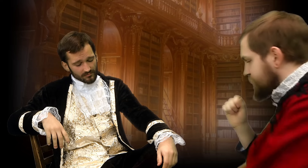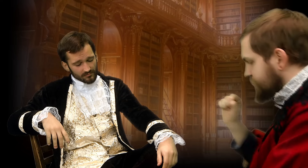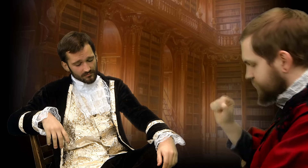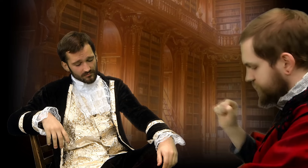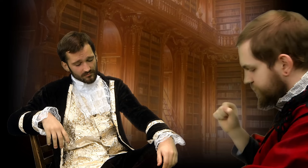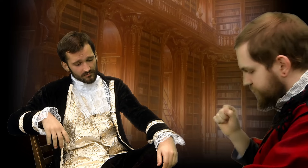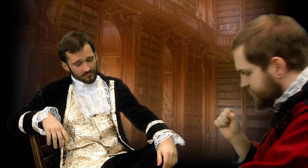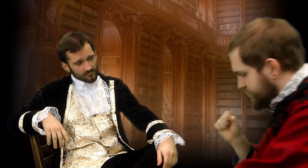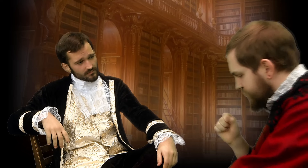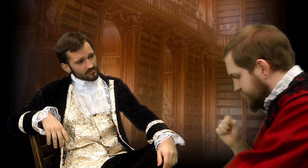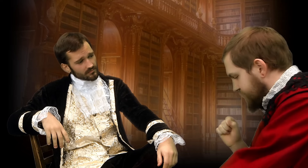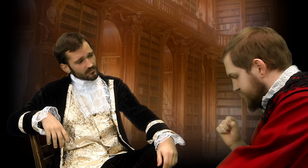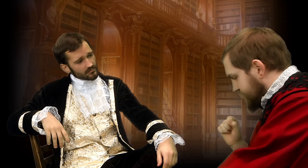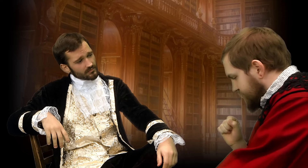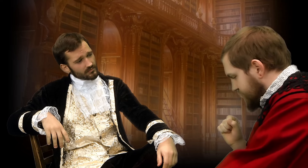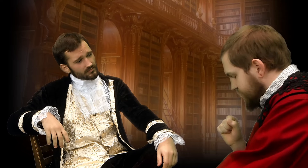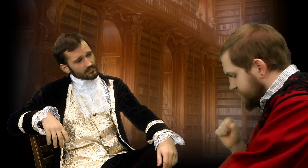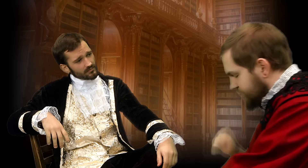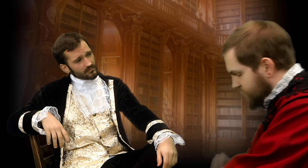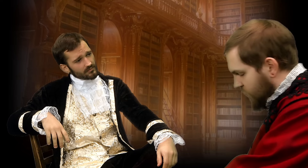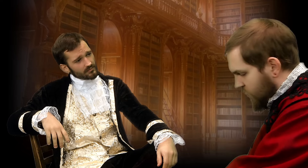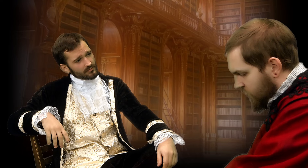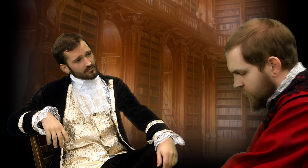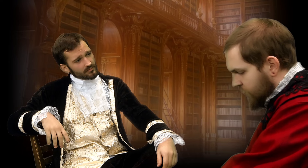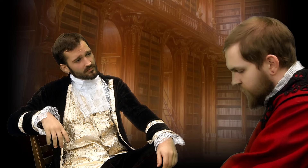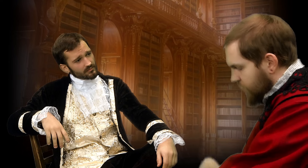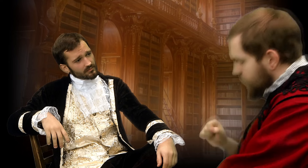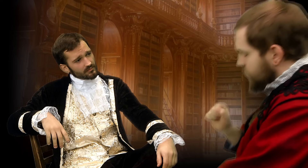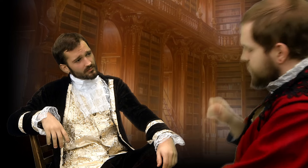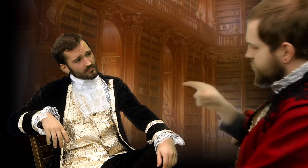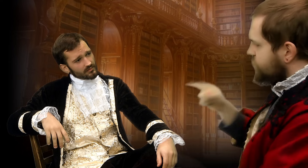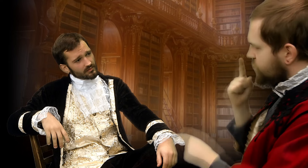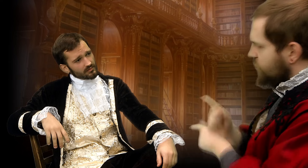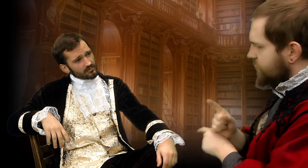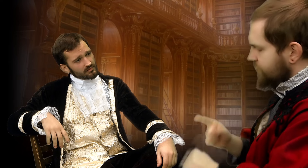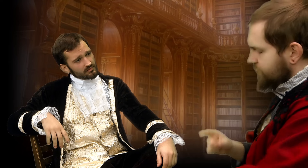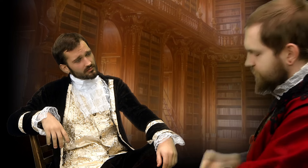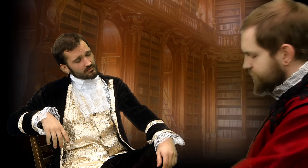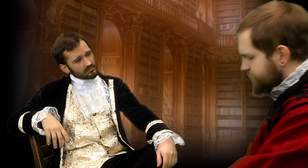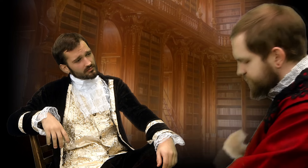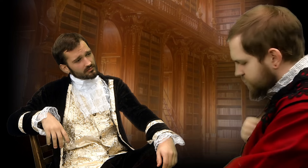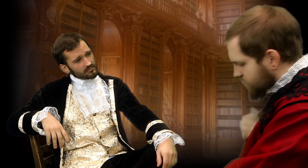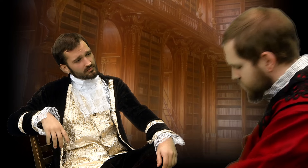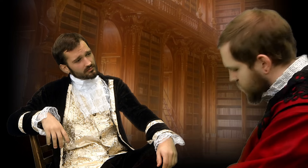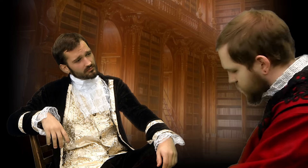Yes... yes, you're right. I'm sorry.